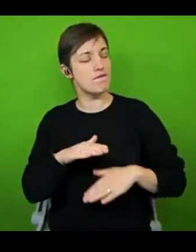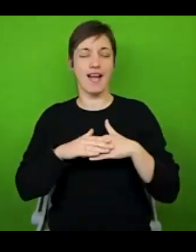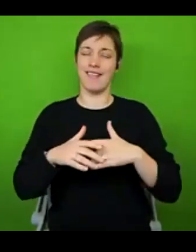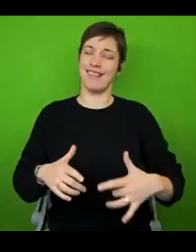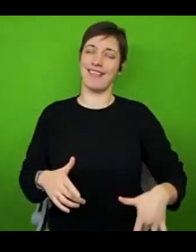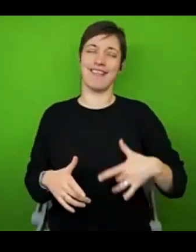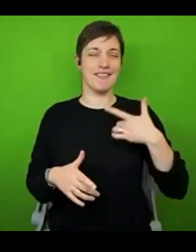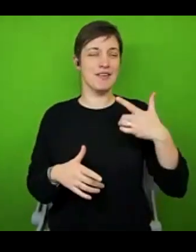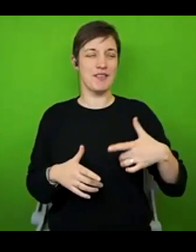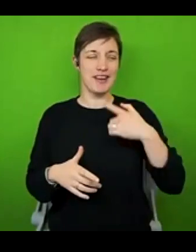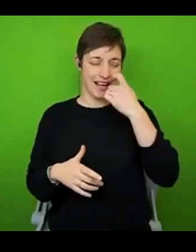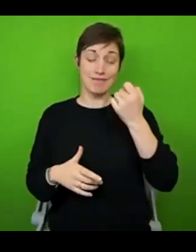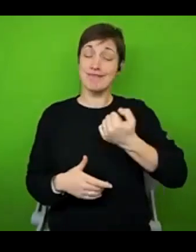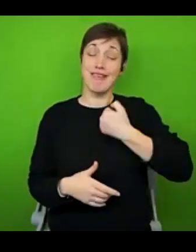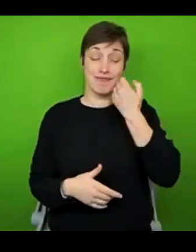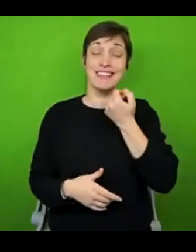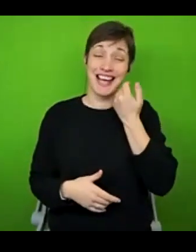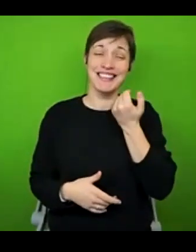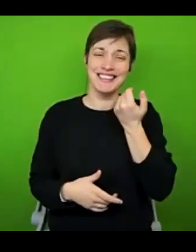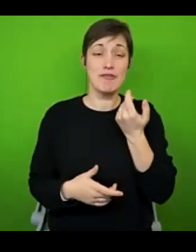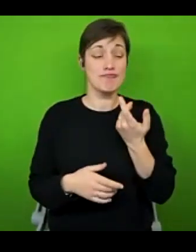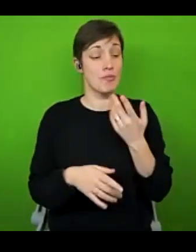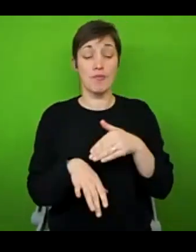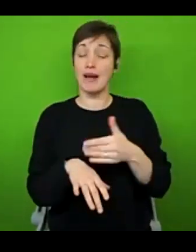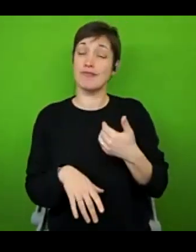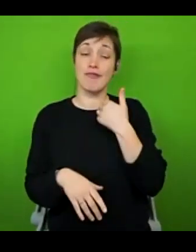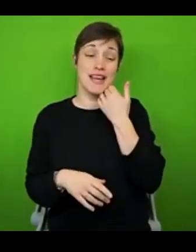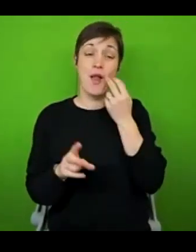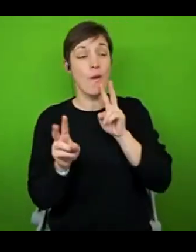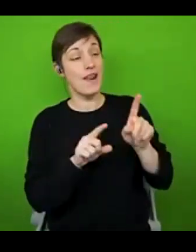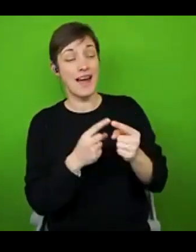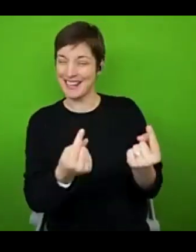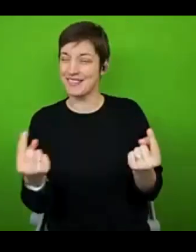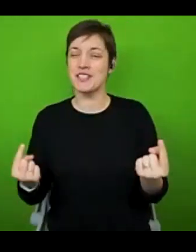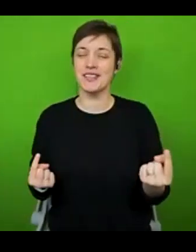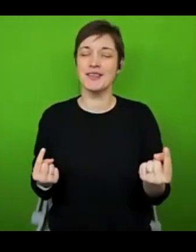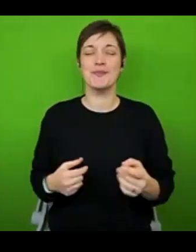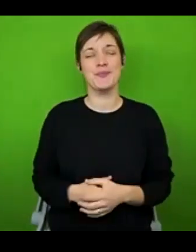regardless of what the everyday looks like for you. So first of all, I want to talk a bit about fatigue